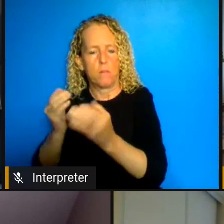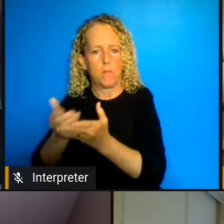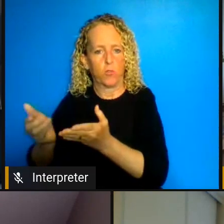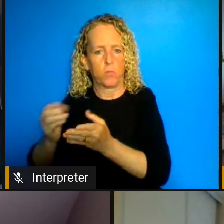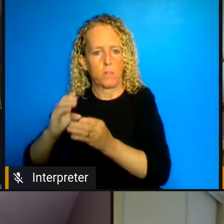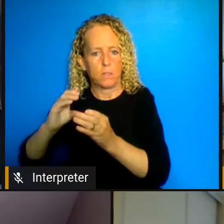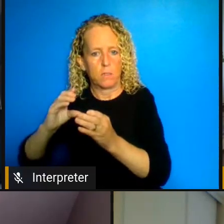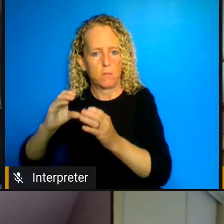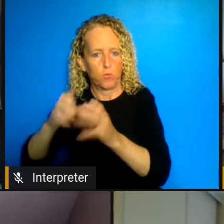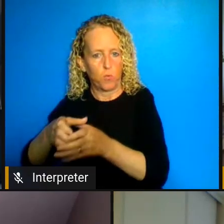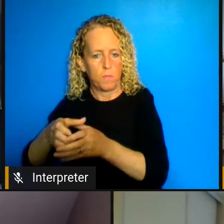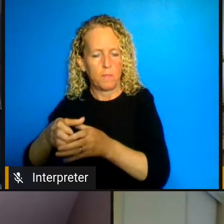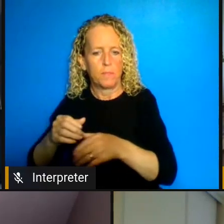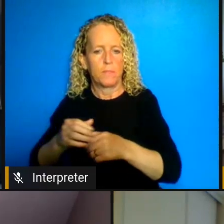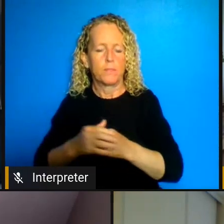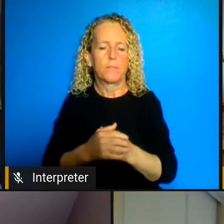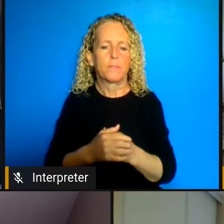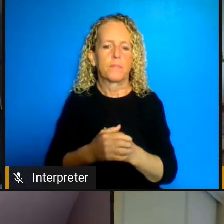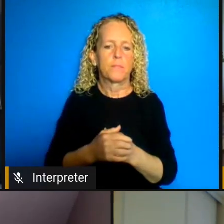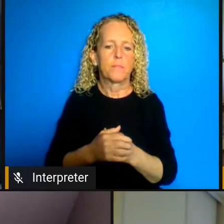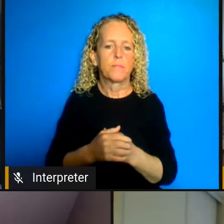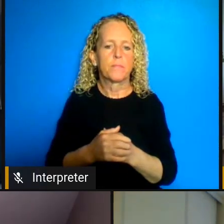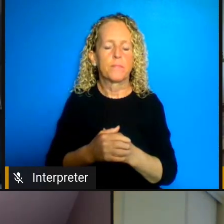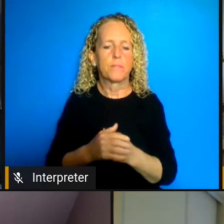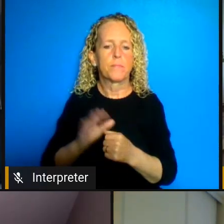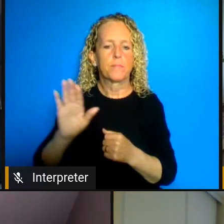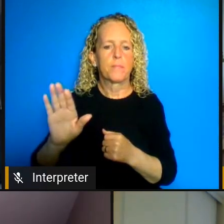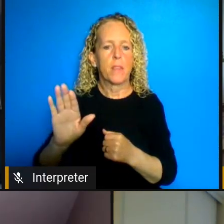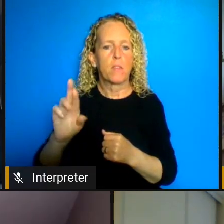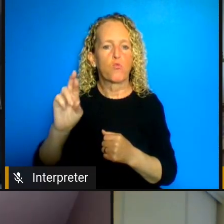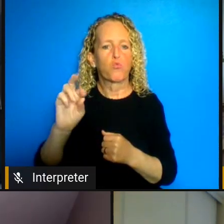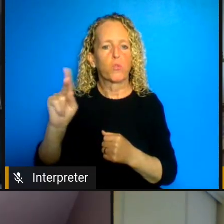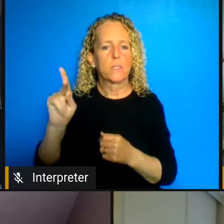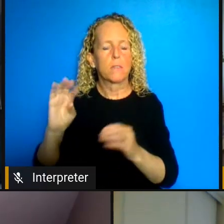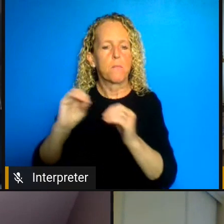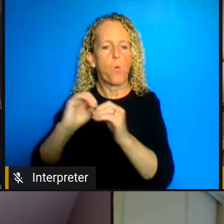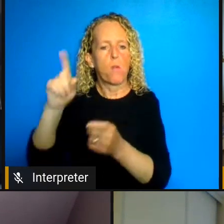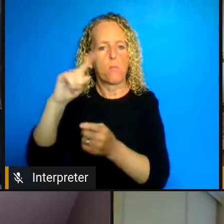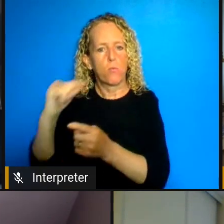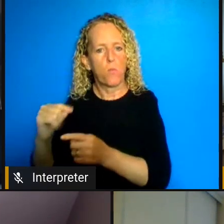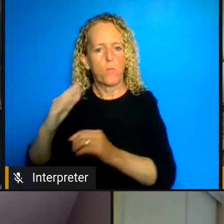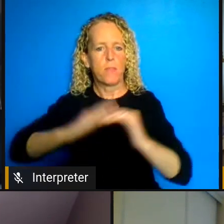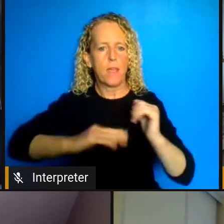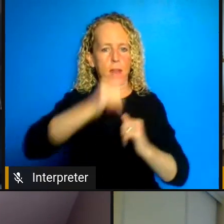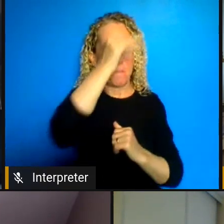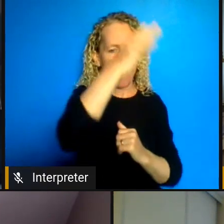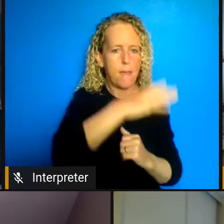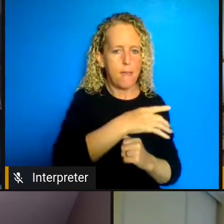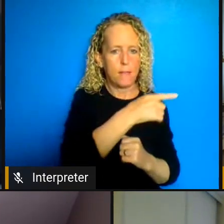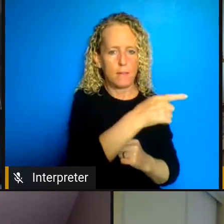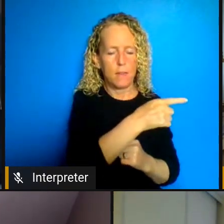risk overall as a group than men are they they have higher rates of abuse a